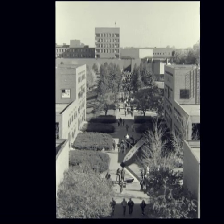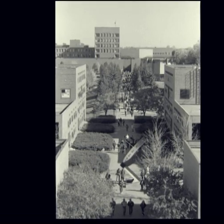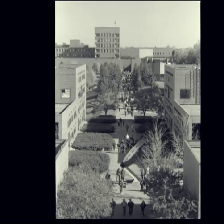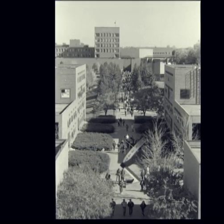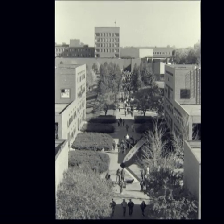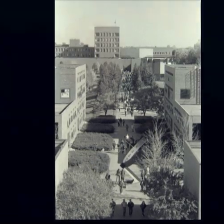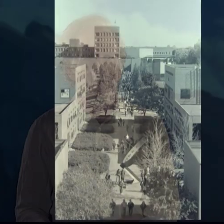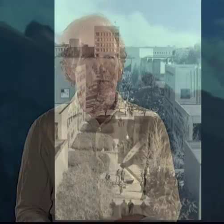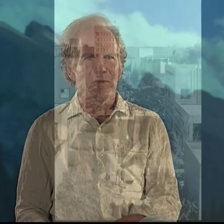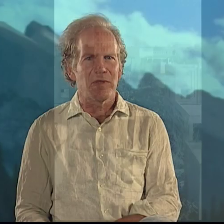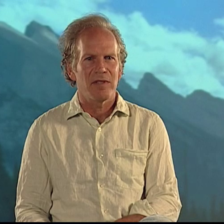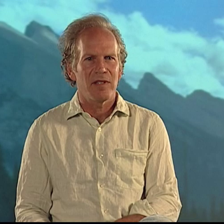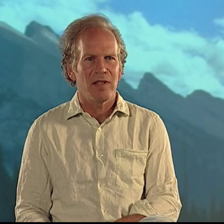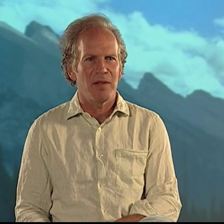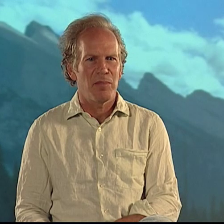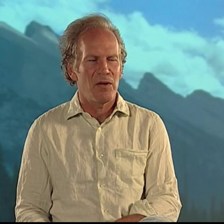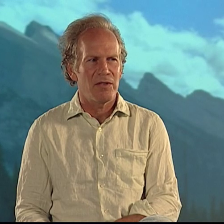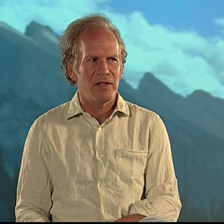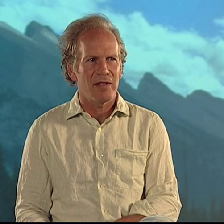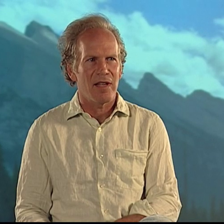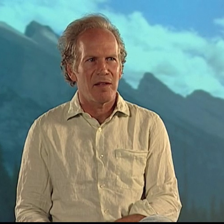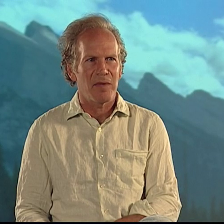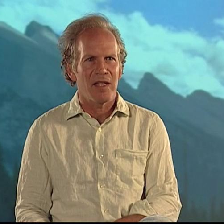It was like every school was a poetry slam,